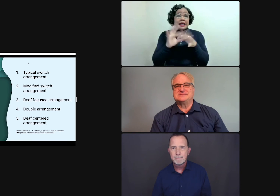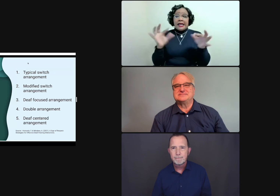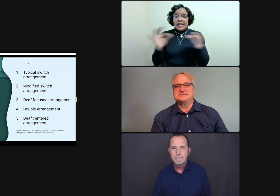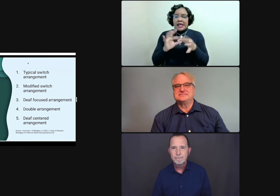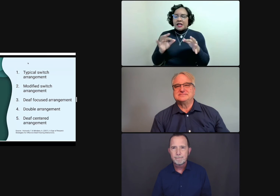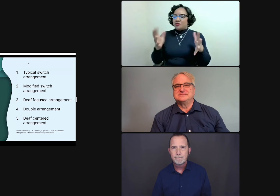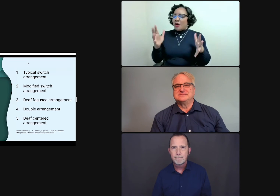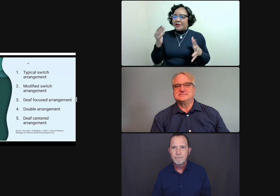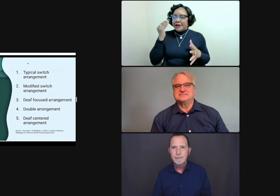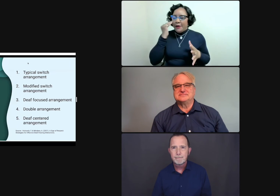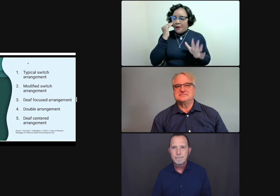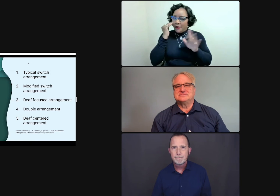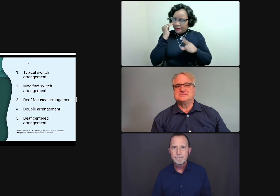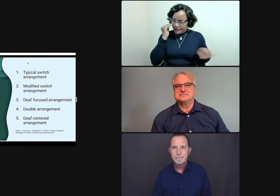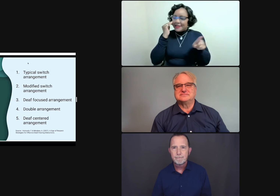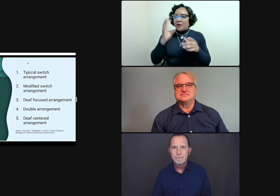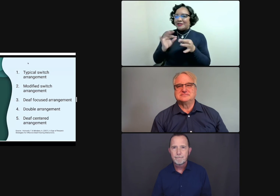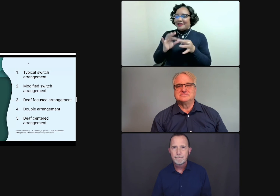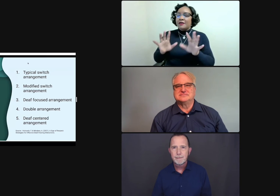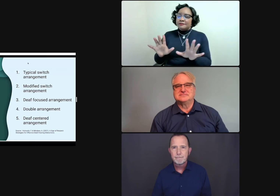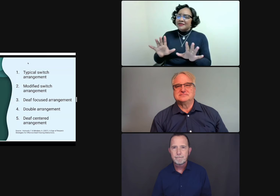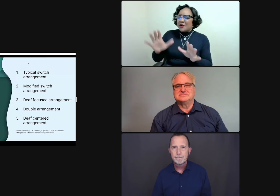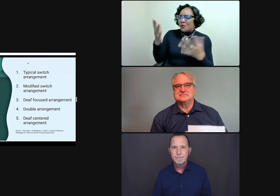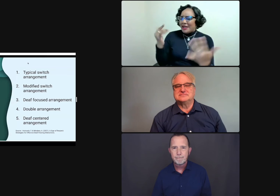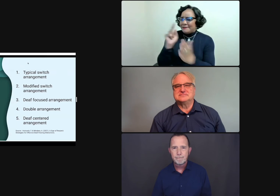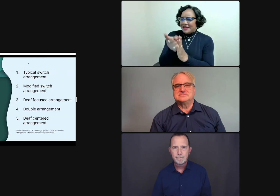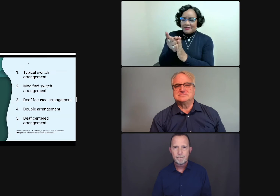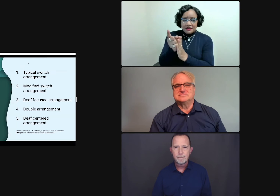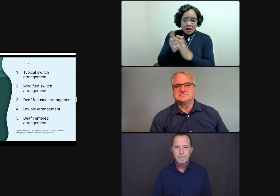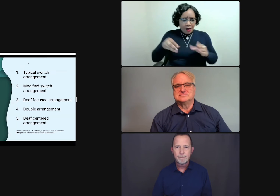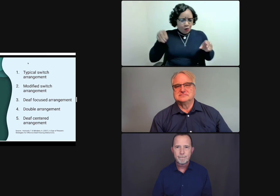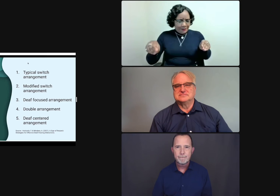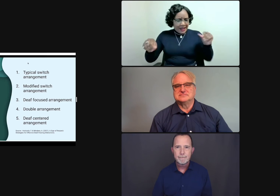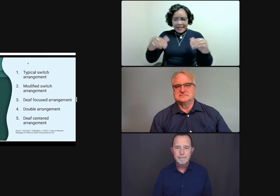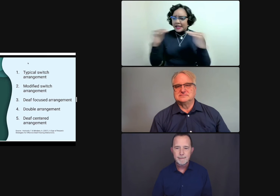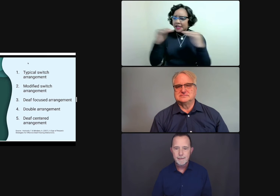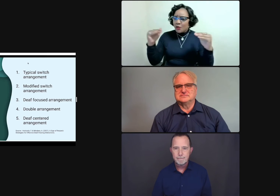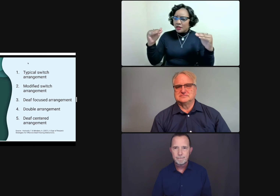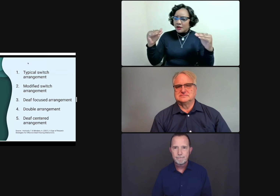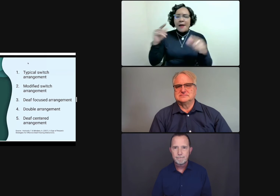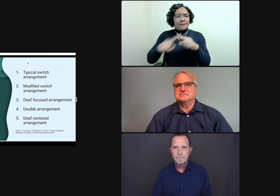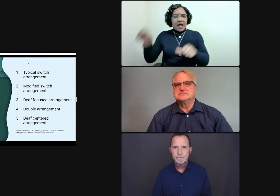The interpreter will say, wait a minute.